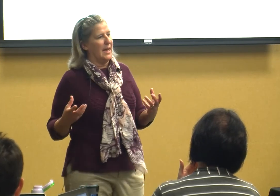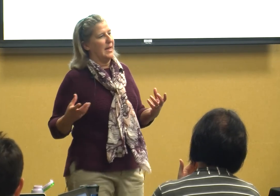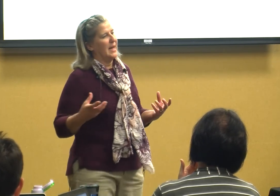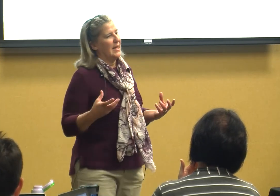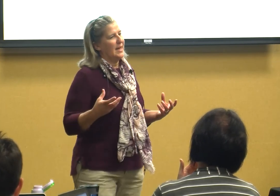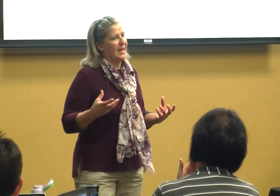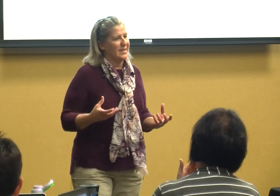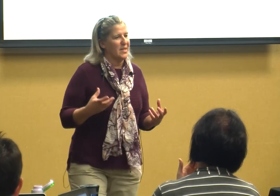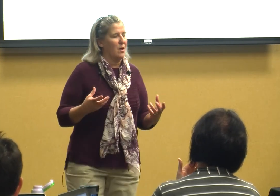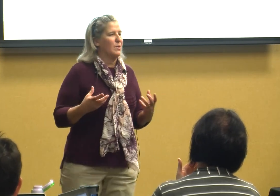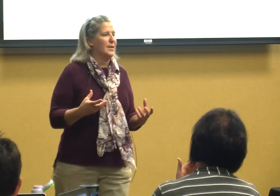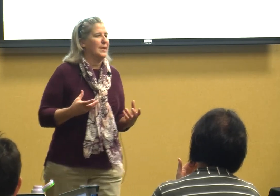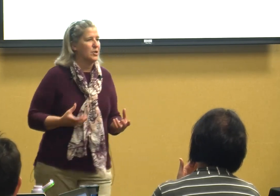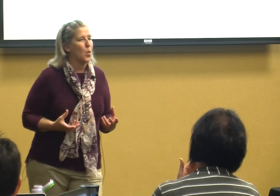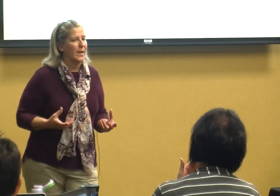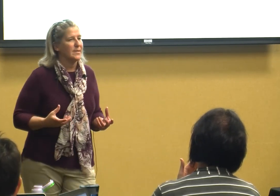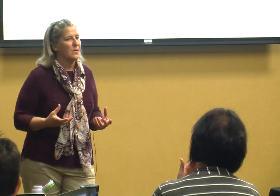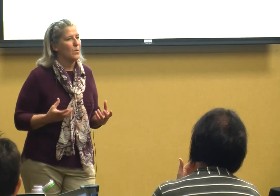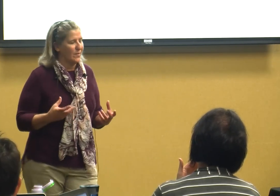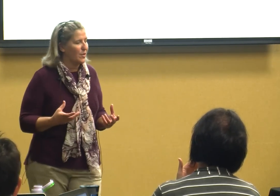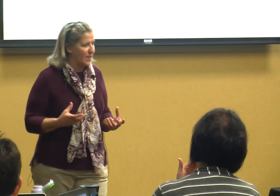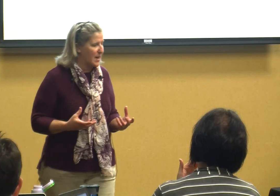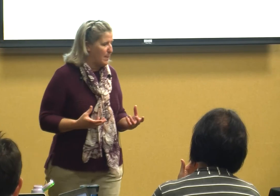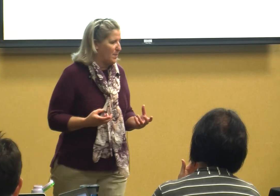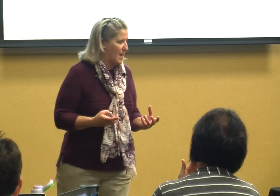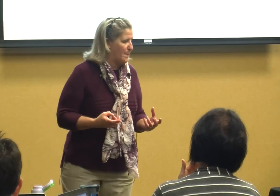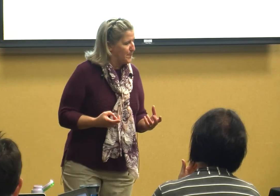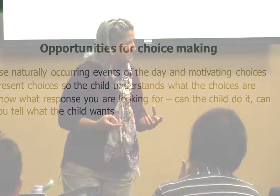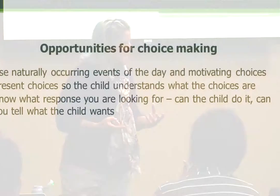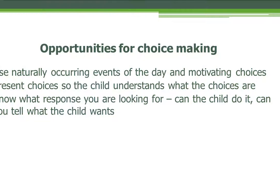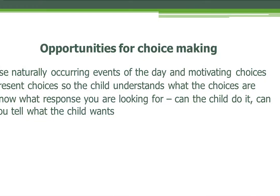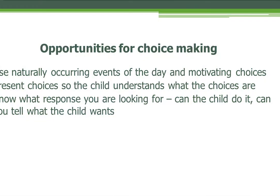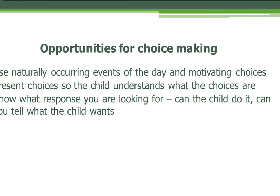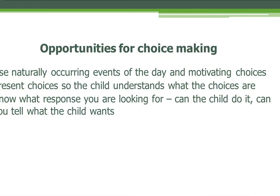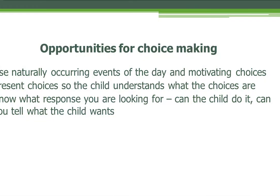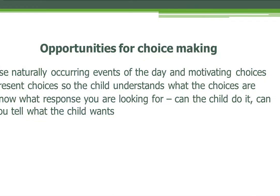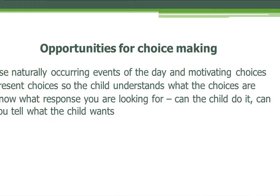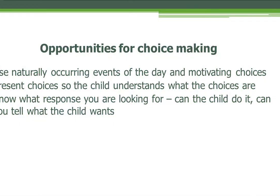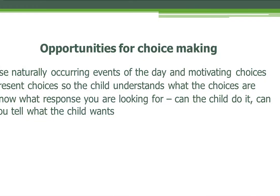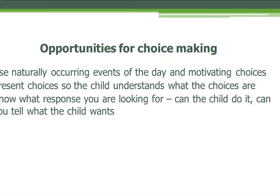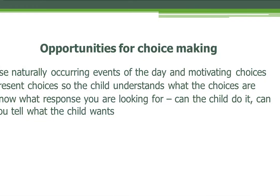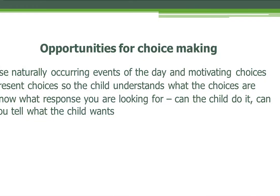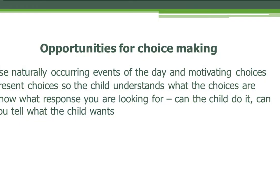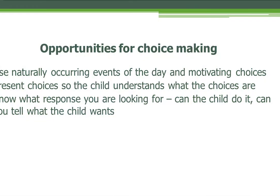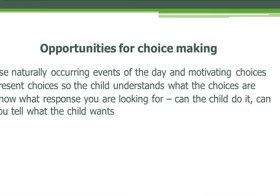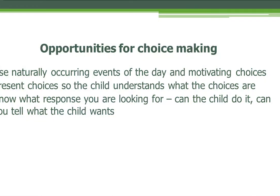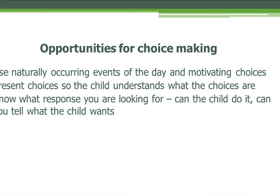it's not really a choice we have to think about that and know what response you're looking for